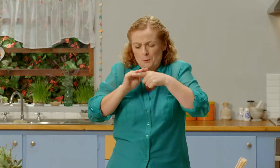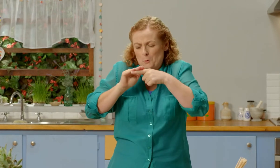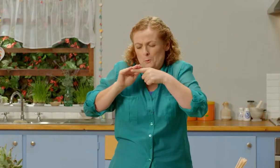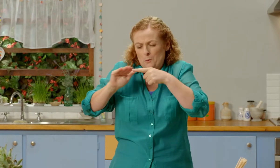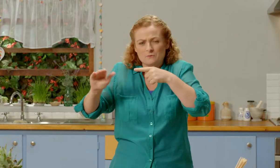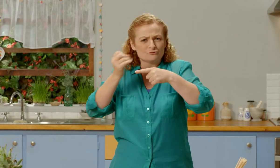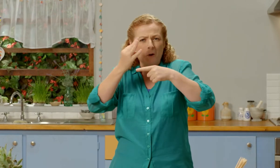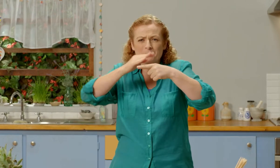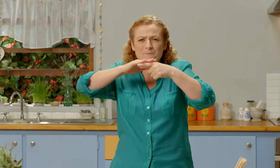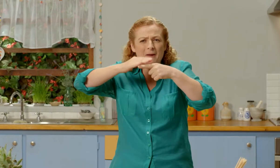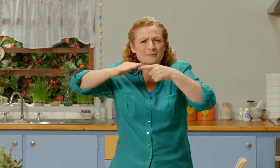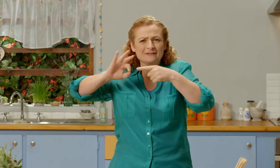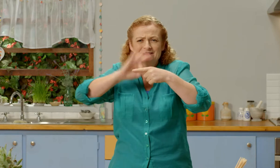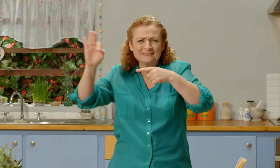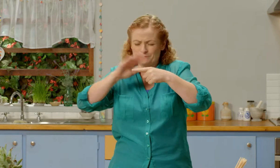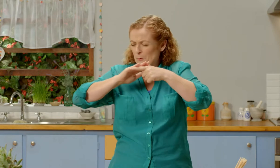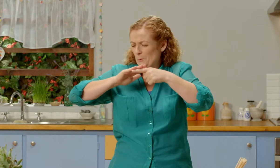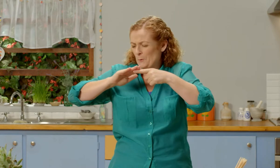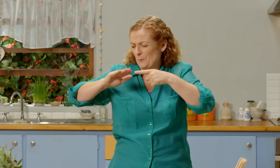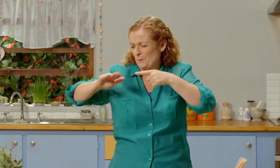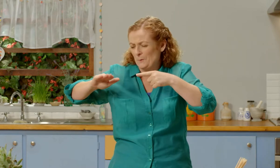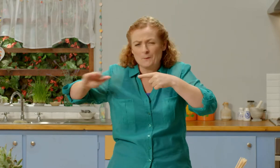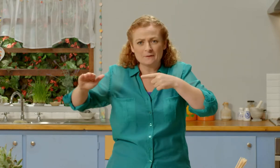It’s very smooth. There are no bumps on it at all.